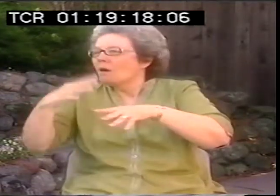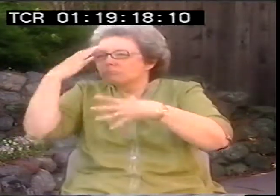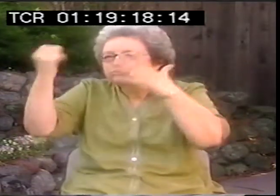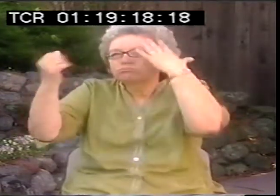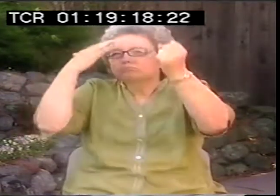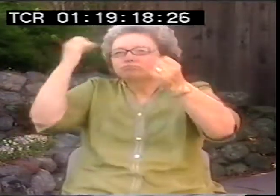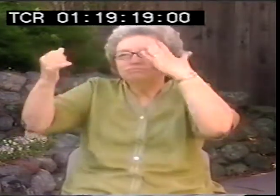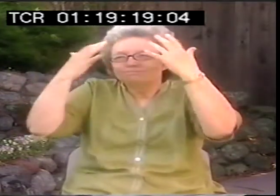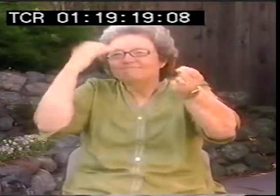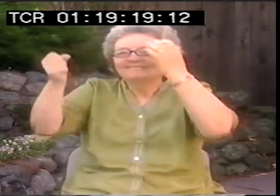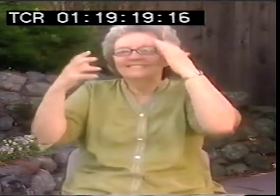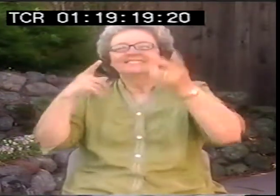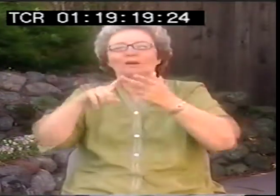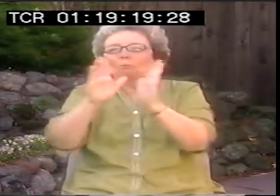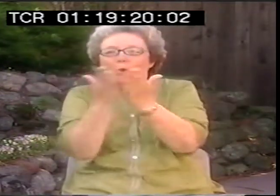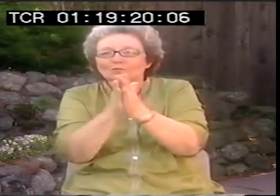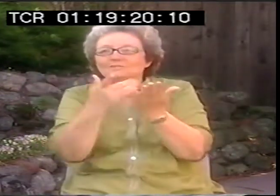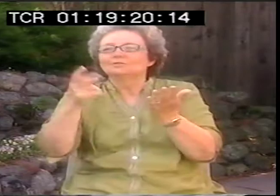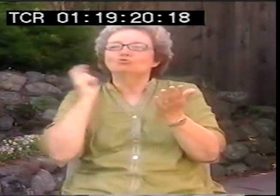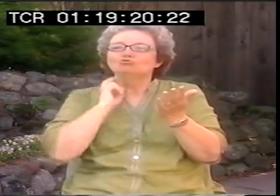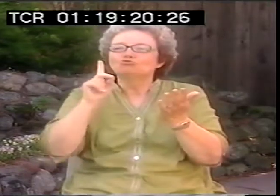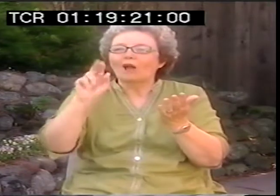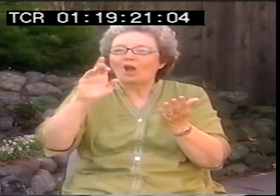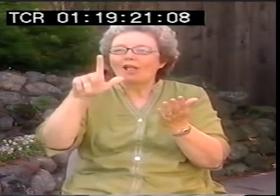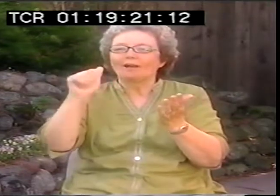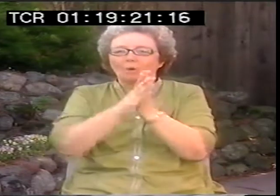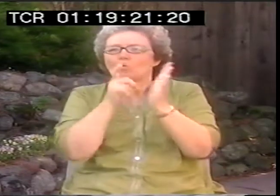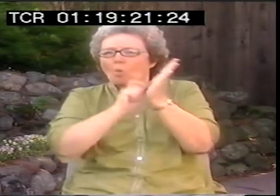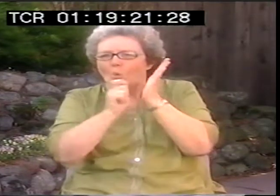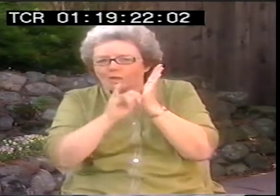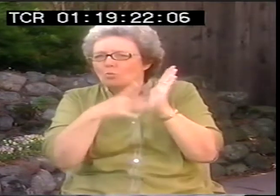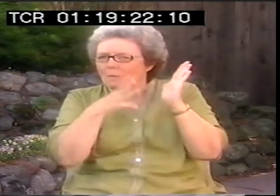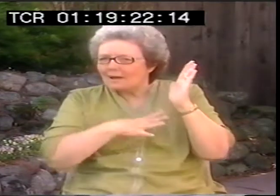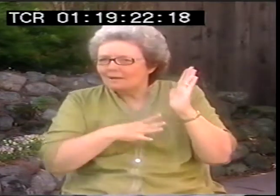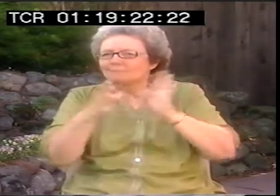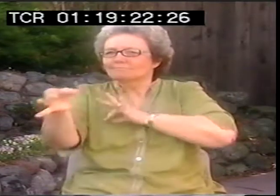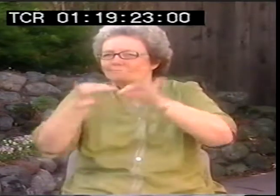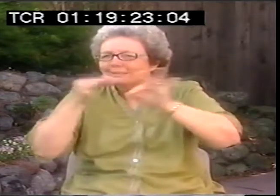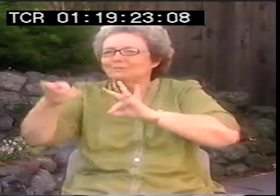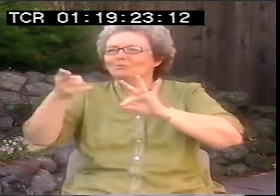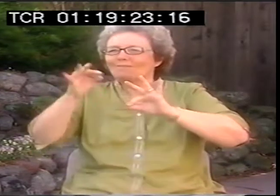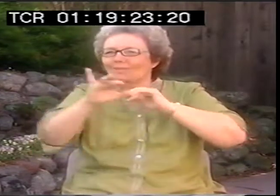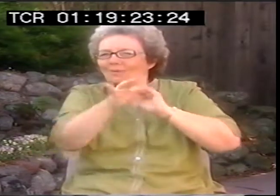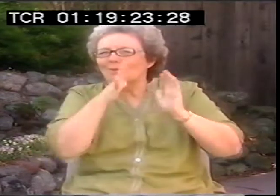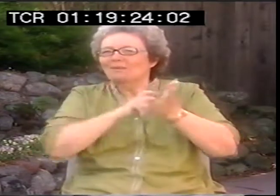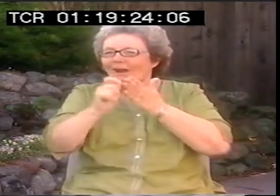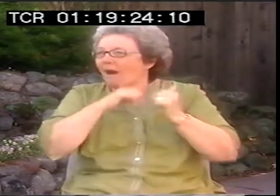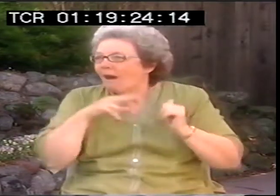We would learn them. And he would tell us, oh you know, look at how these things are put together. And listen to how they put these musicals together.